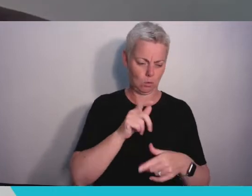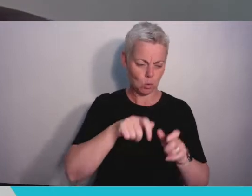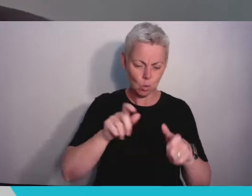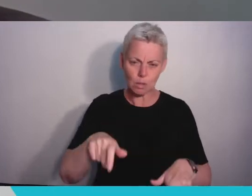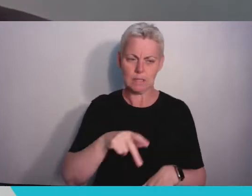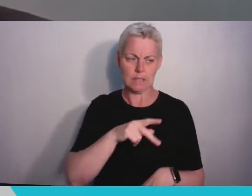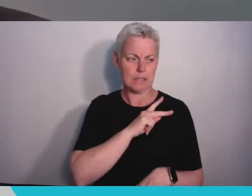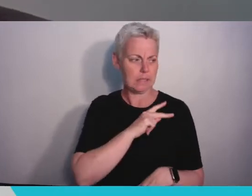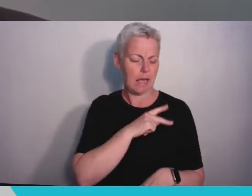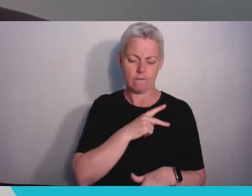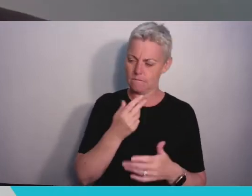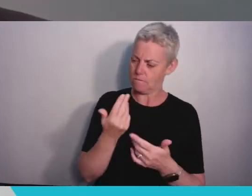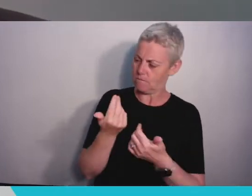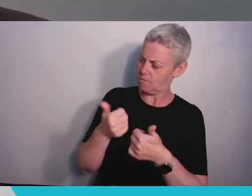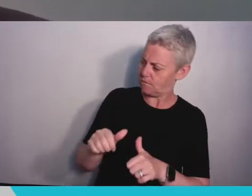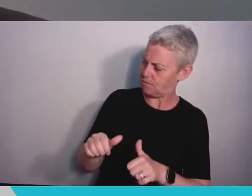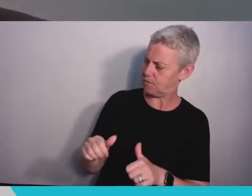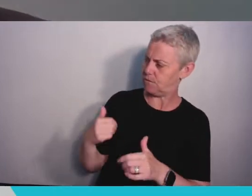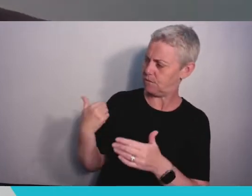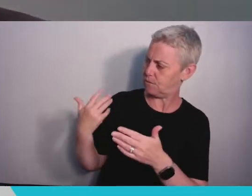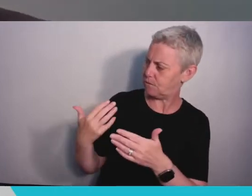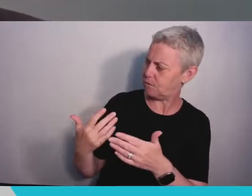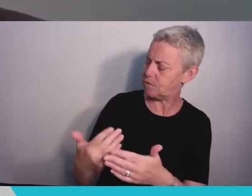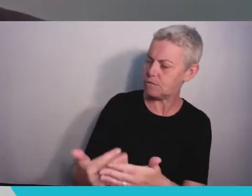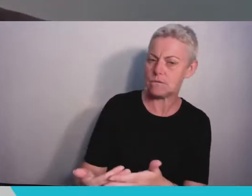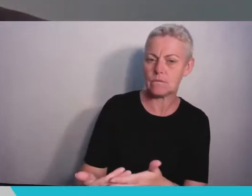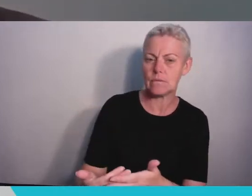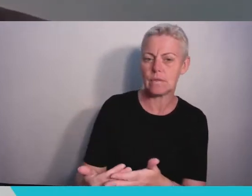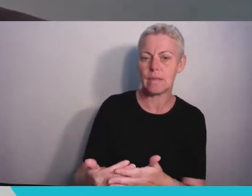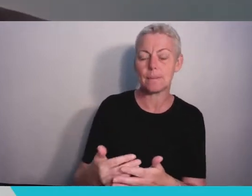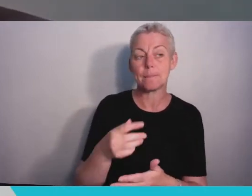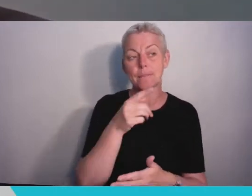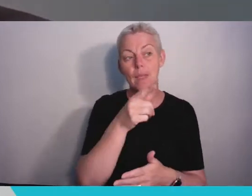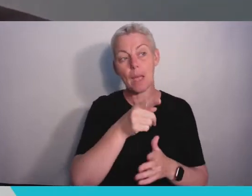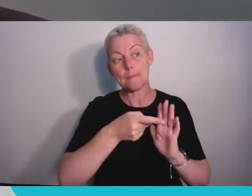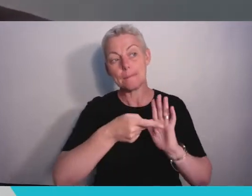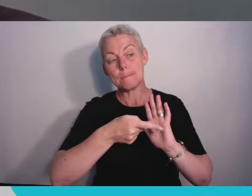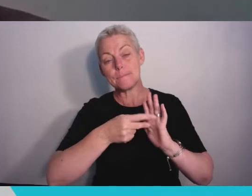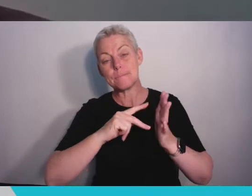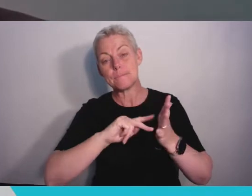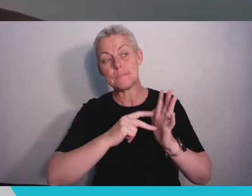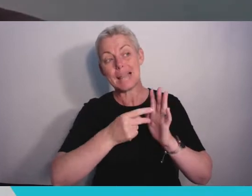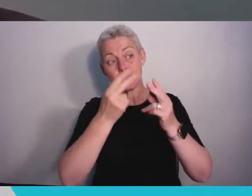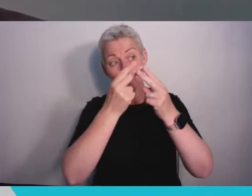big plans for the University but we won't realise our full potential without your help.